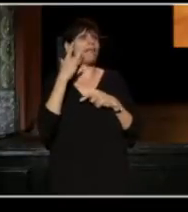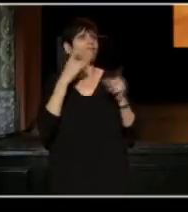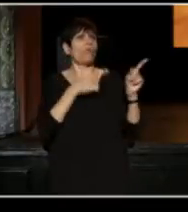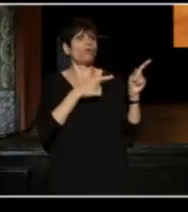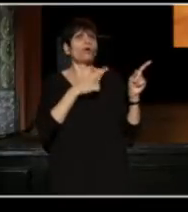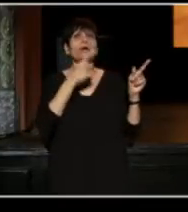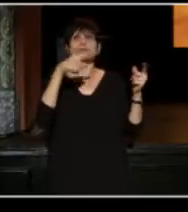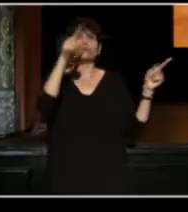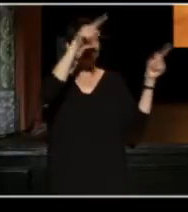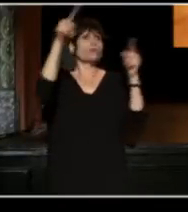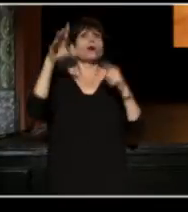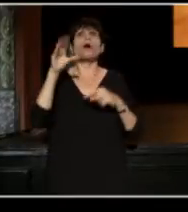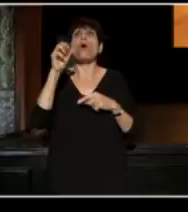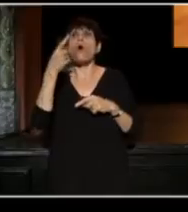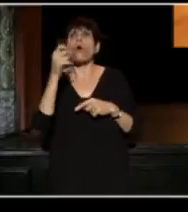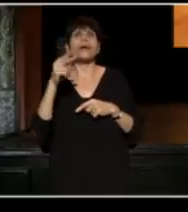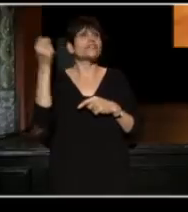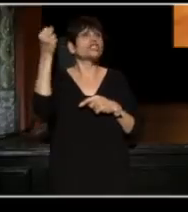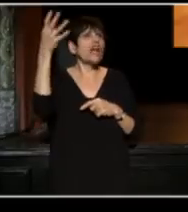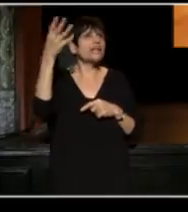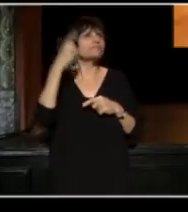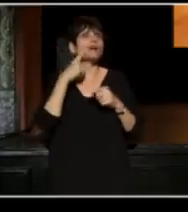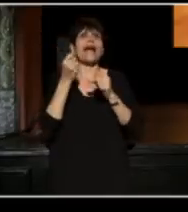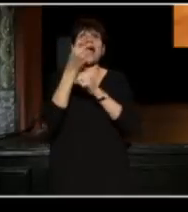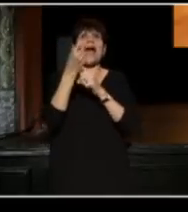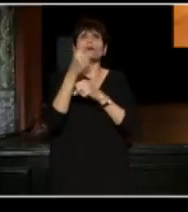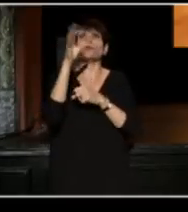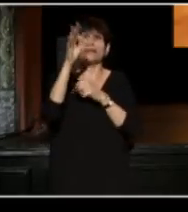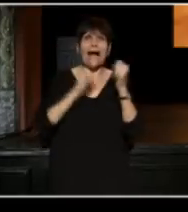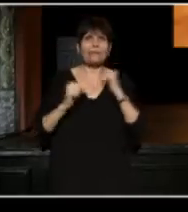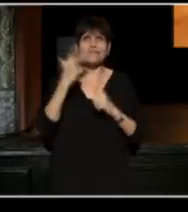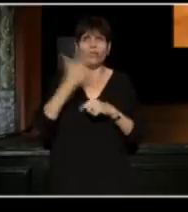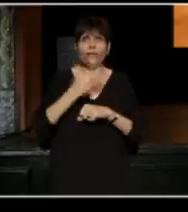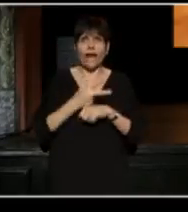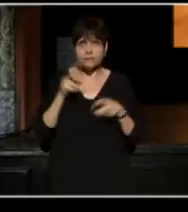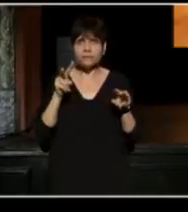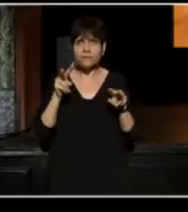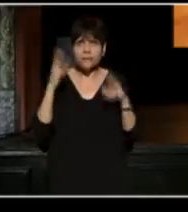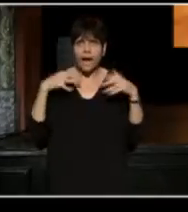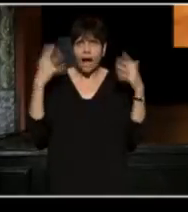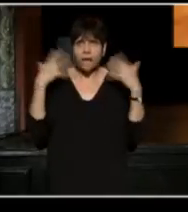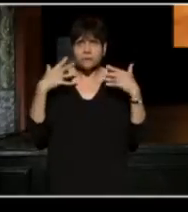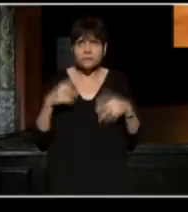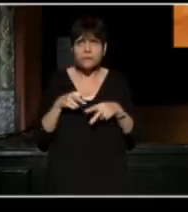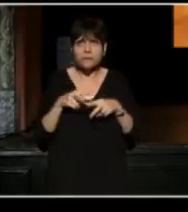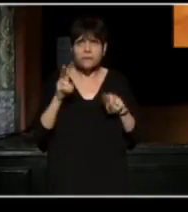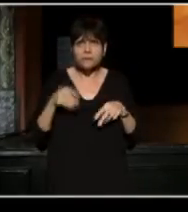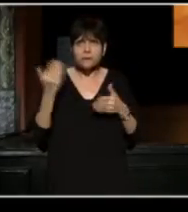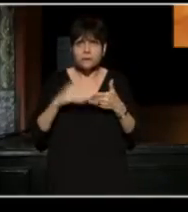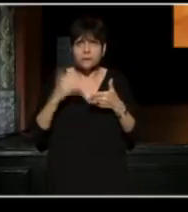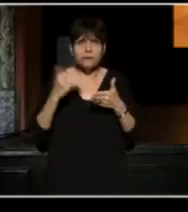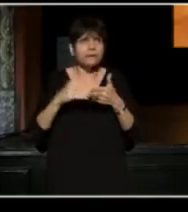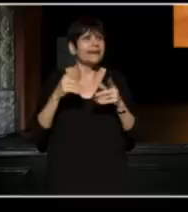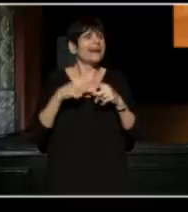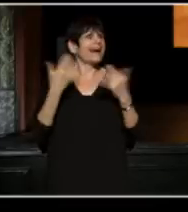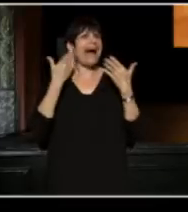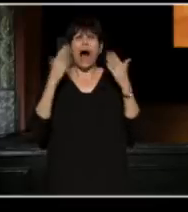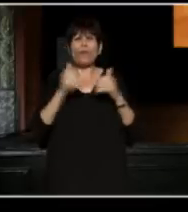I traveled to Oregon Shakespeare Festival every year for my annual 9 plays in three days chaos, and wondered just how they pulled it off.